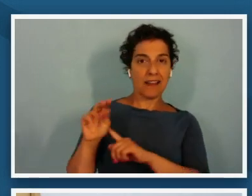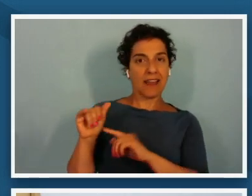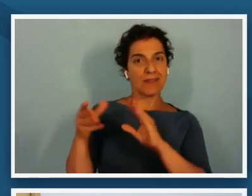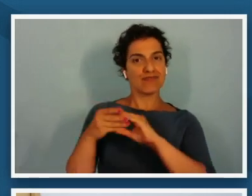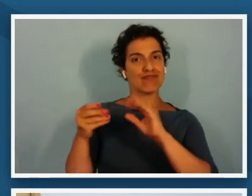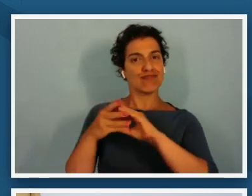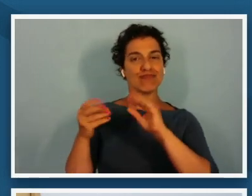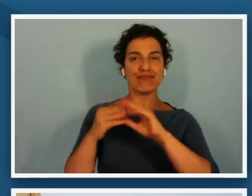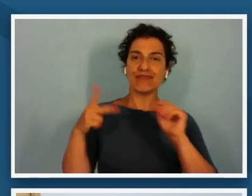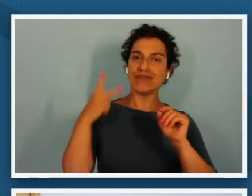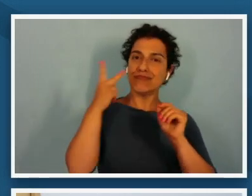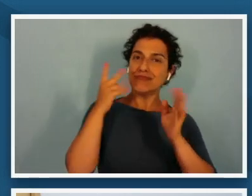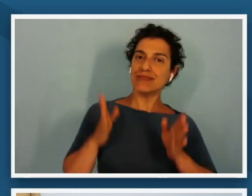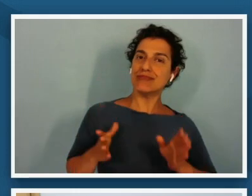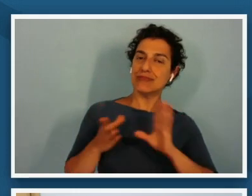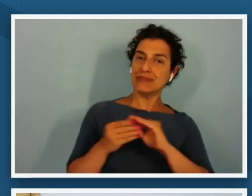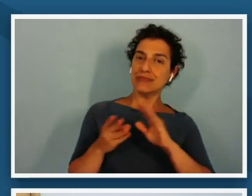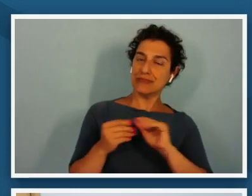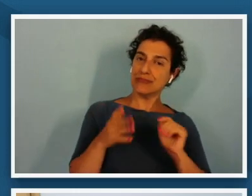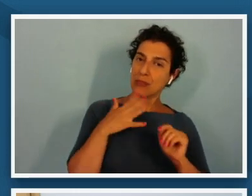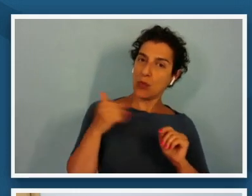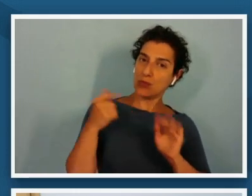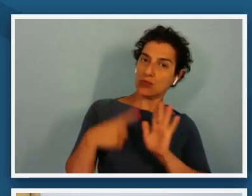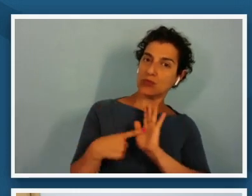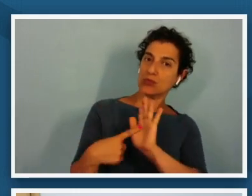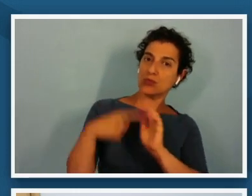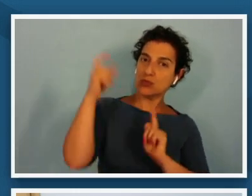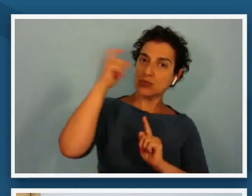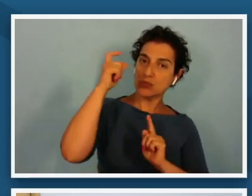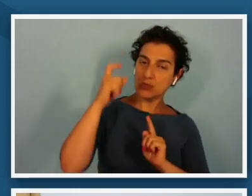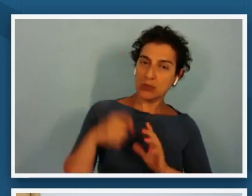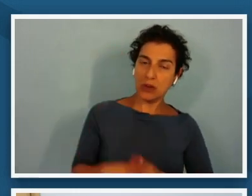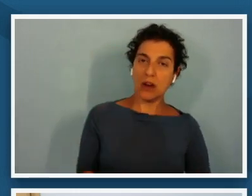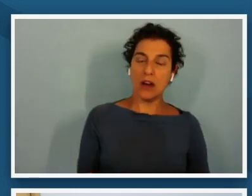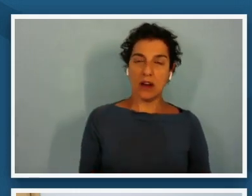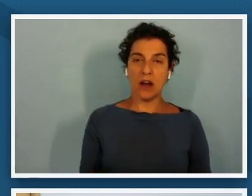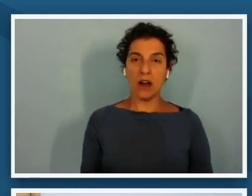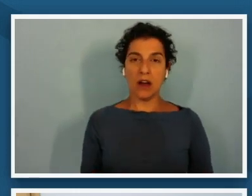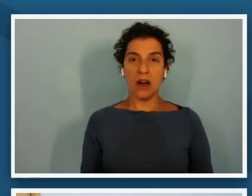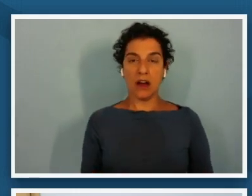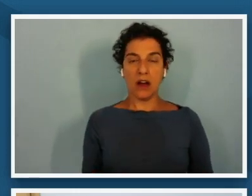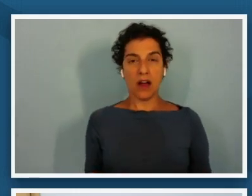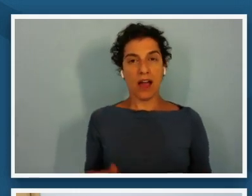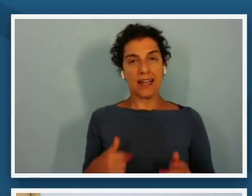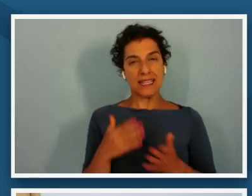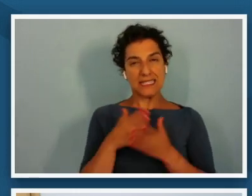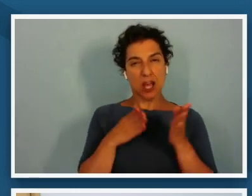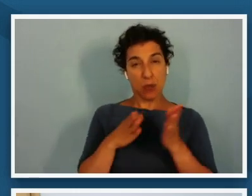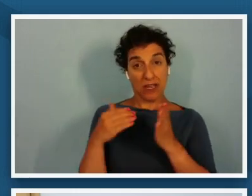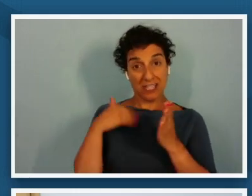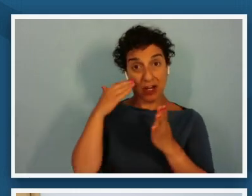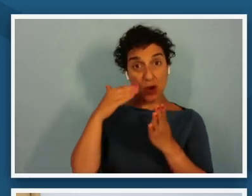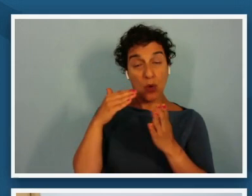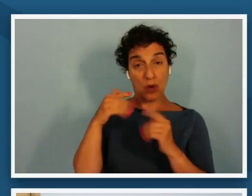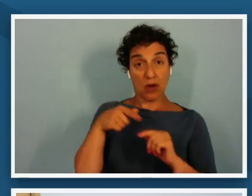there and in some ways um you know i know that the photograph was taken and then turned